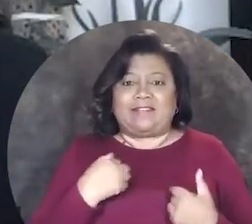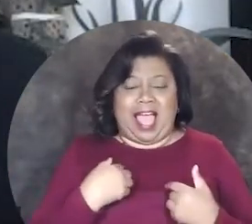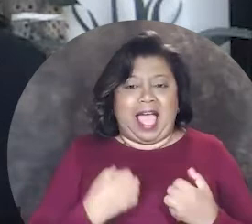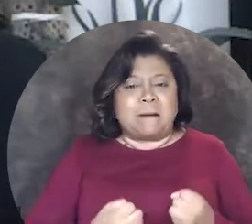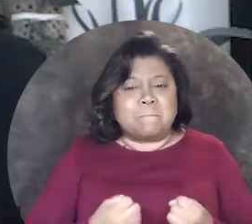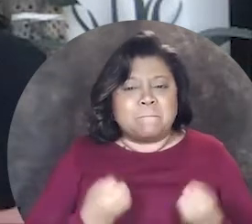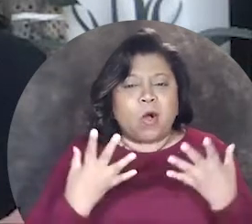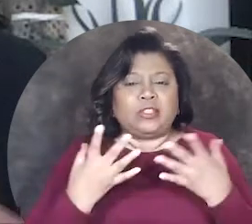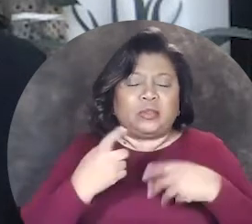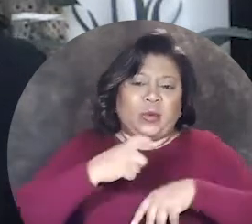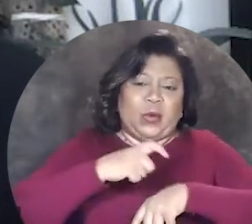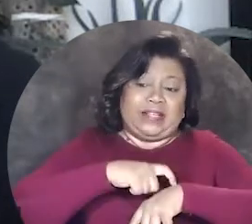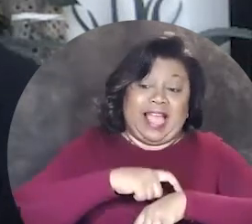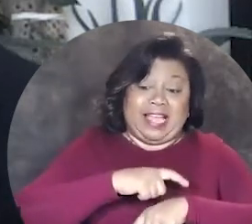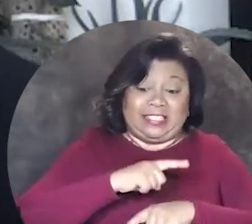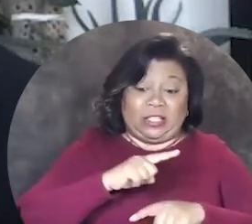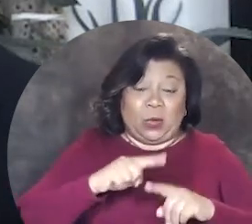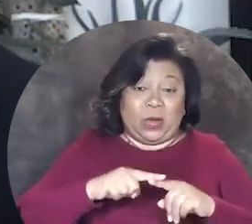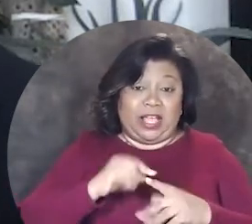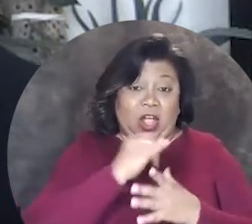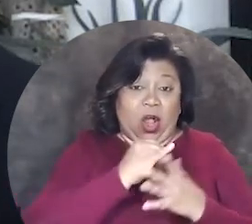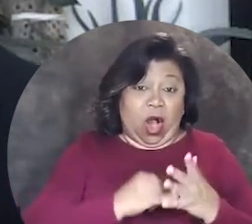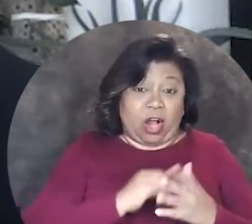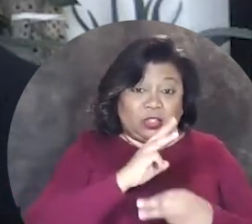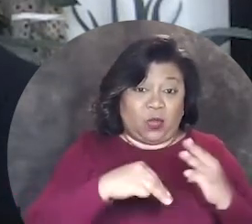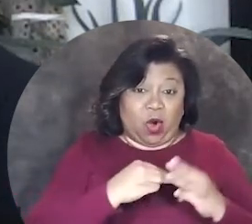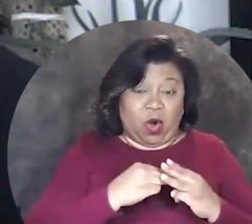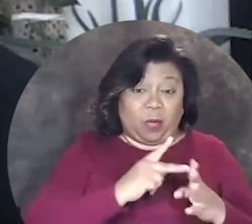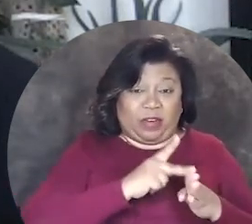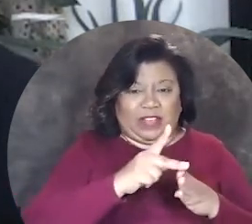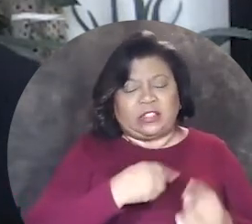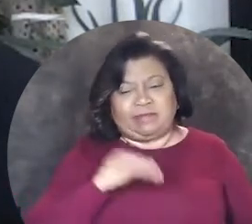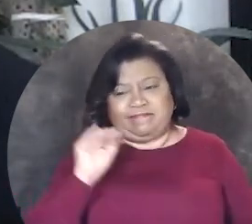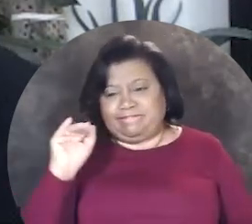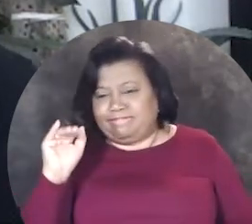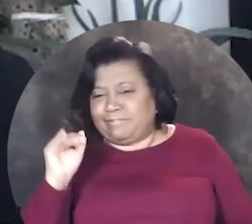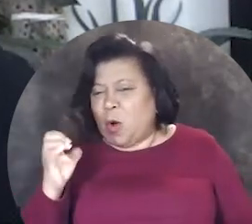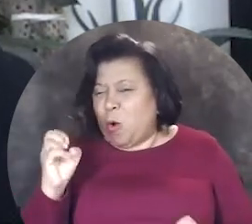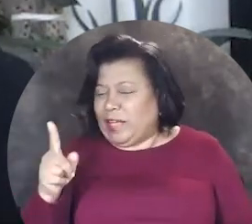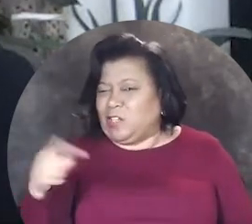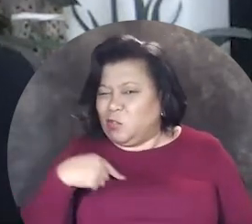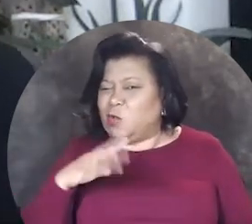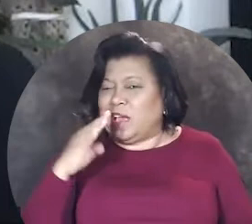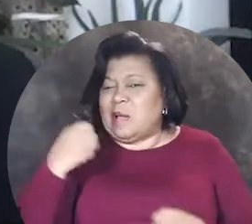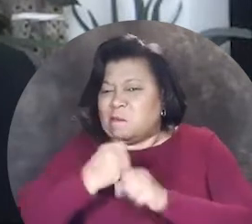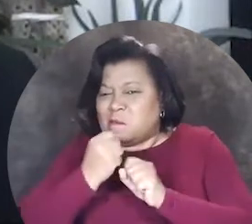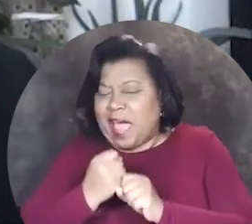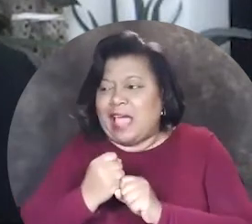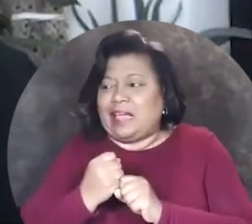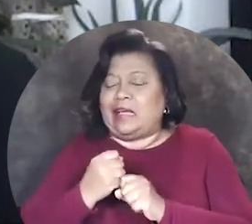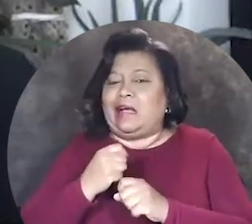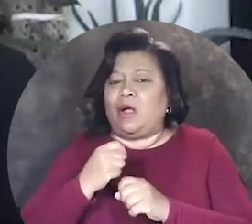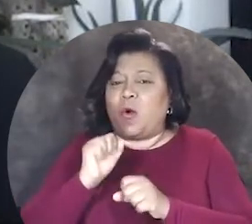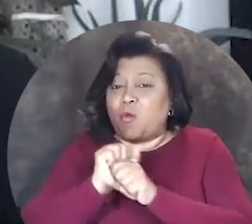I have had multiple occasions where arts world professionals say, okay, you can make work